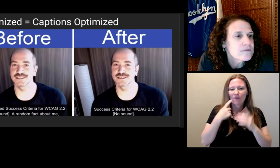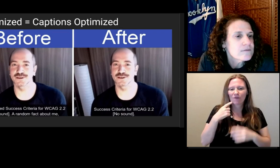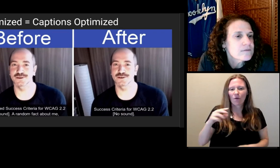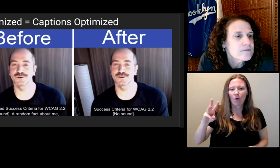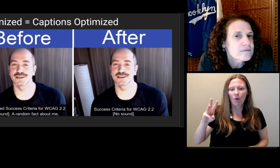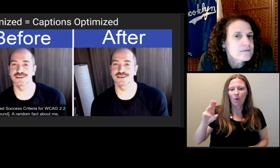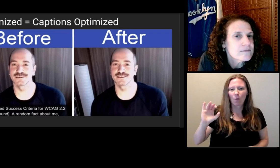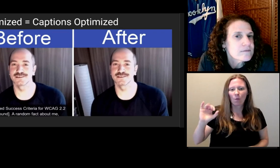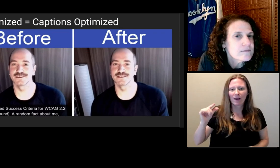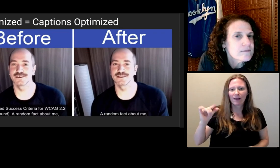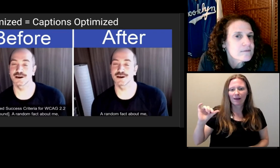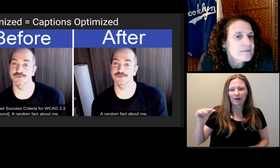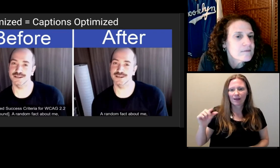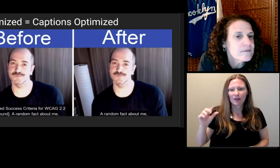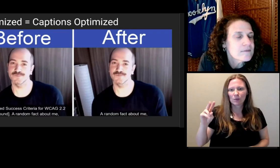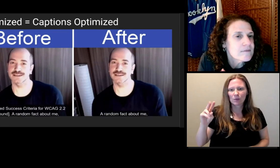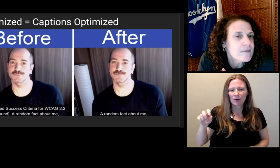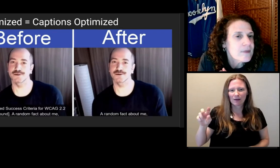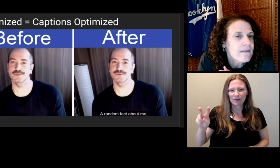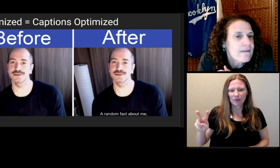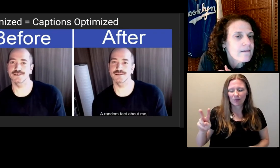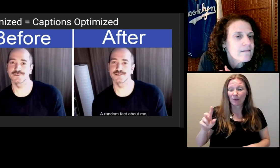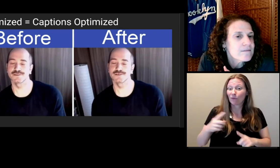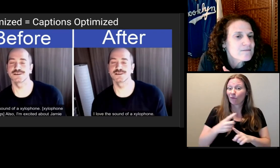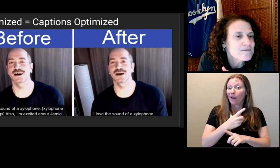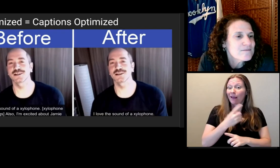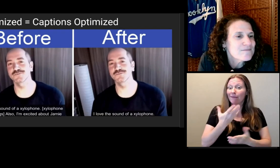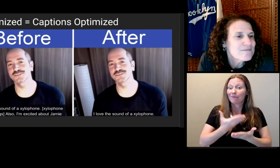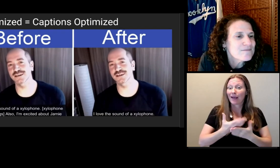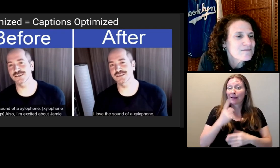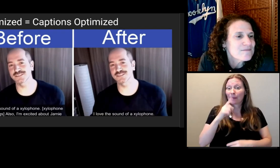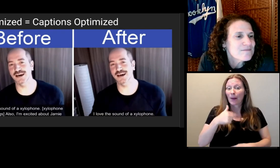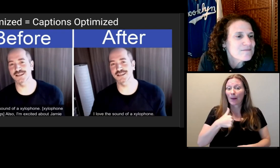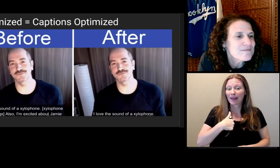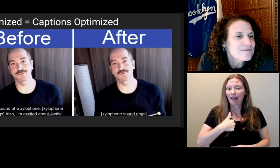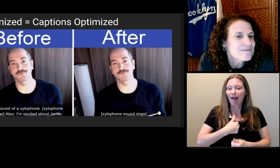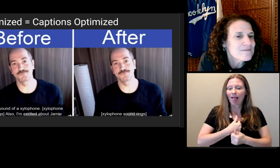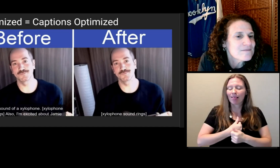A random fact about me: I love the sound of a xylophone.